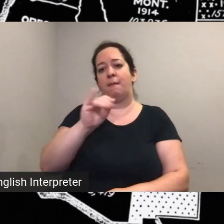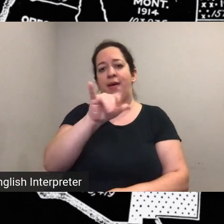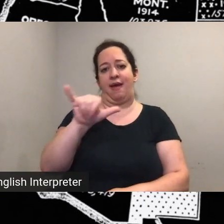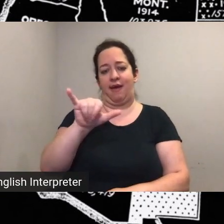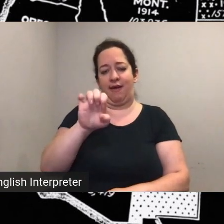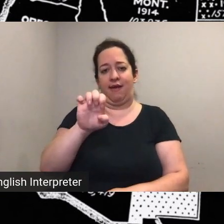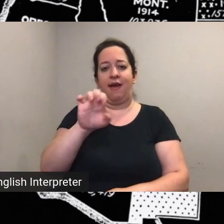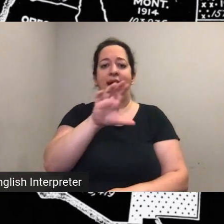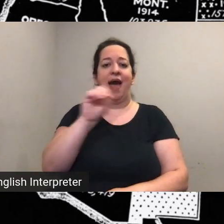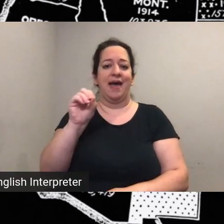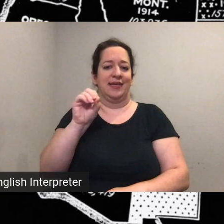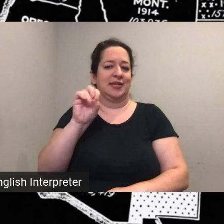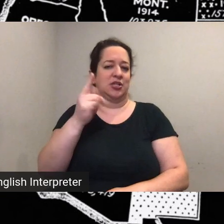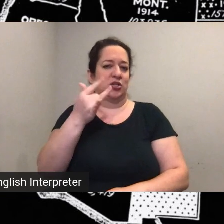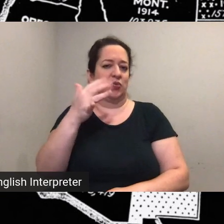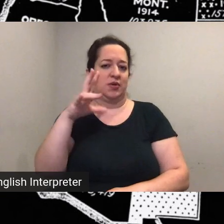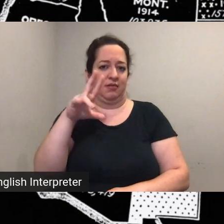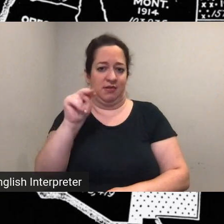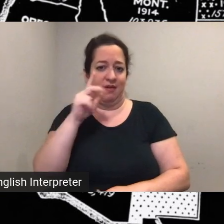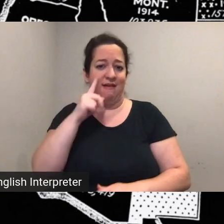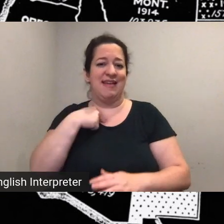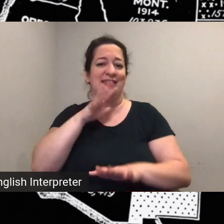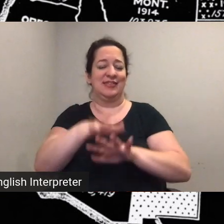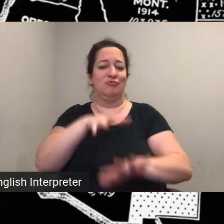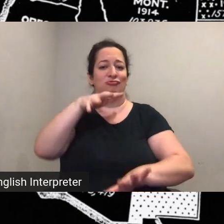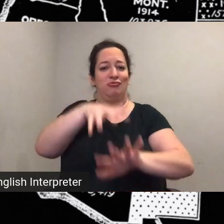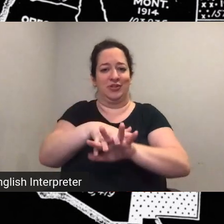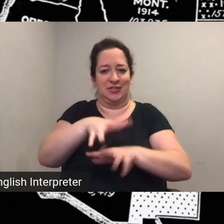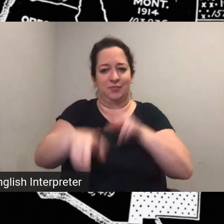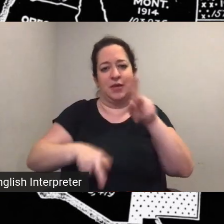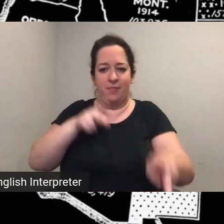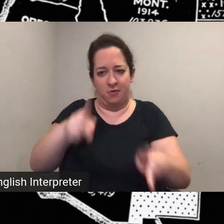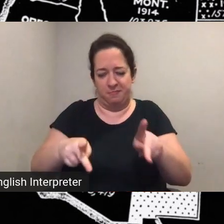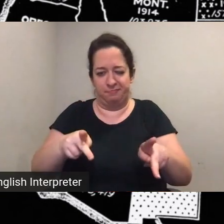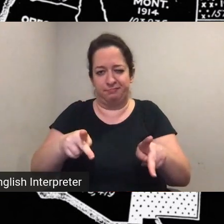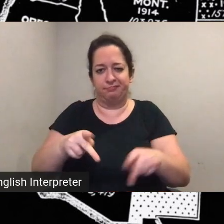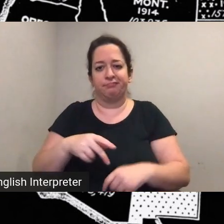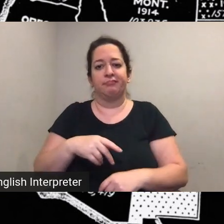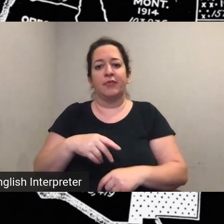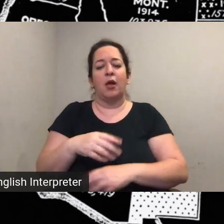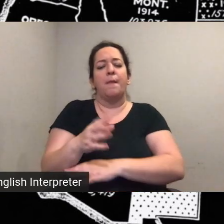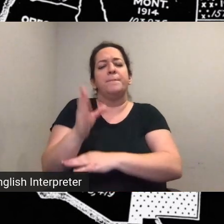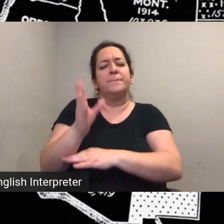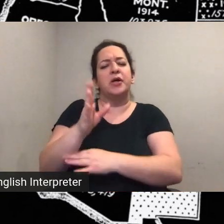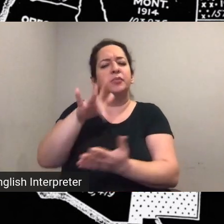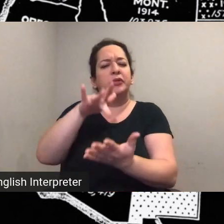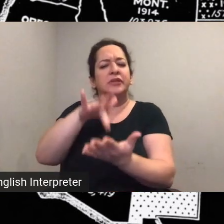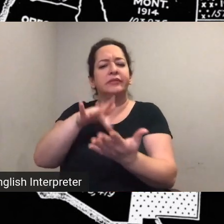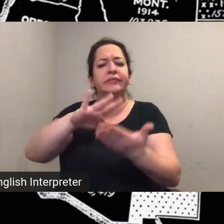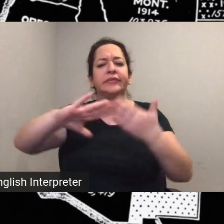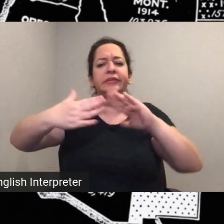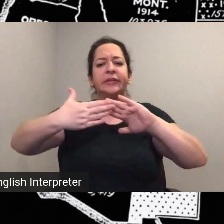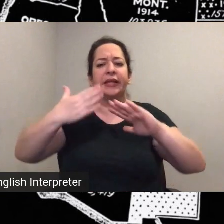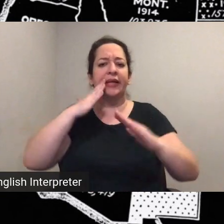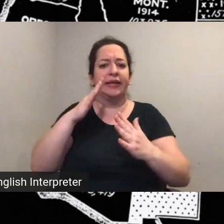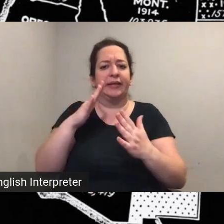the vast coastal area today known as baltimore city maryland sustained indigenous peoples until the arrival of europeans beginning in the